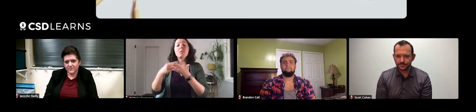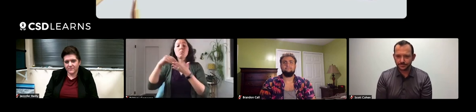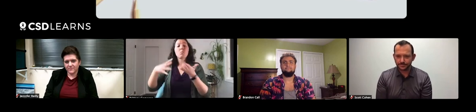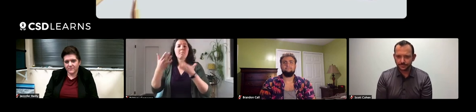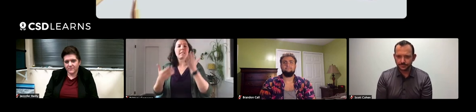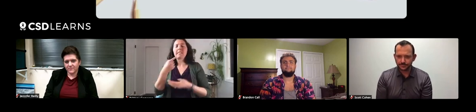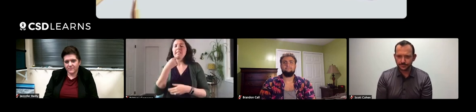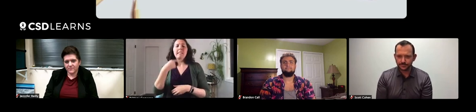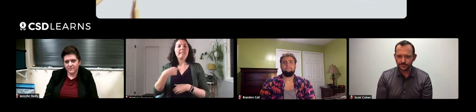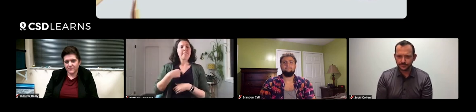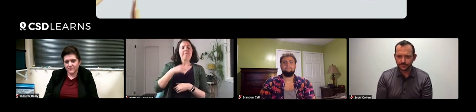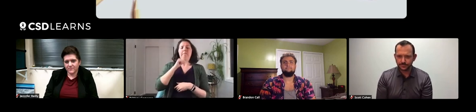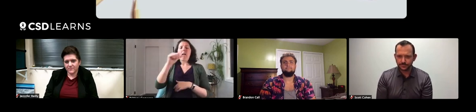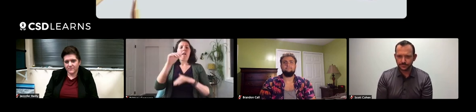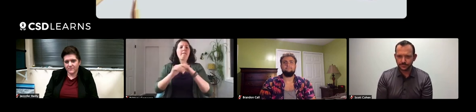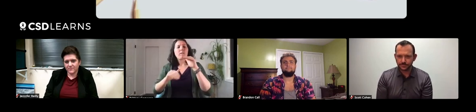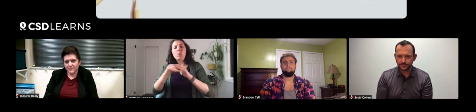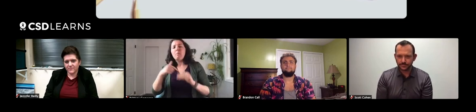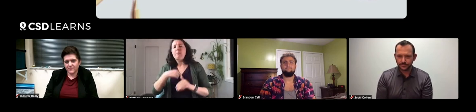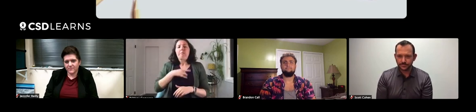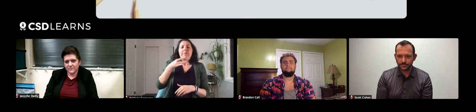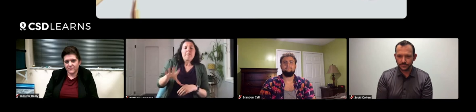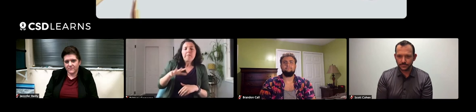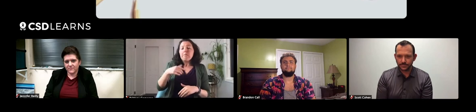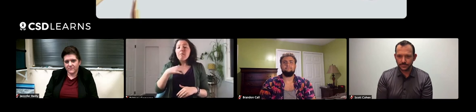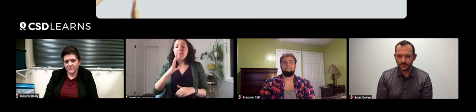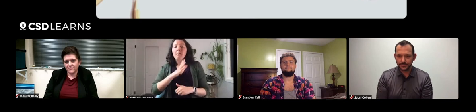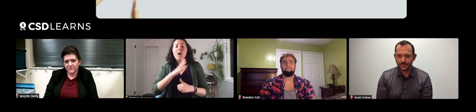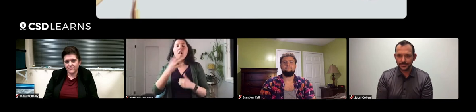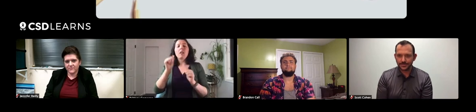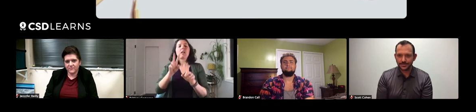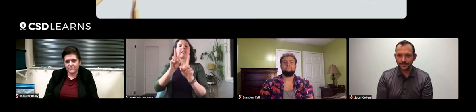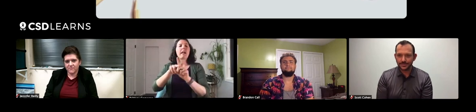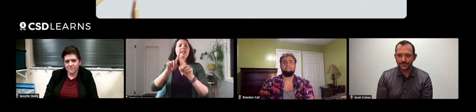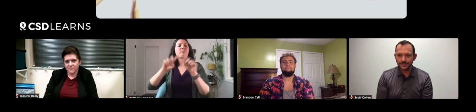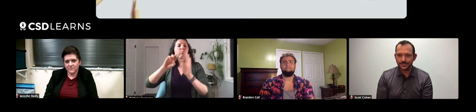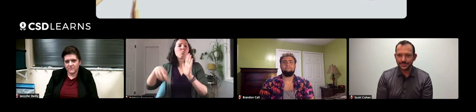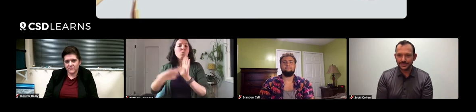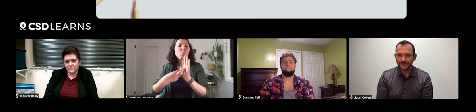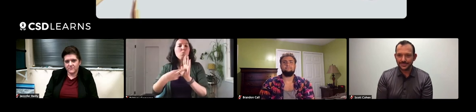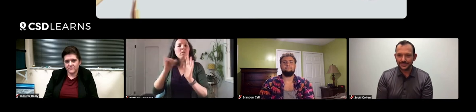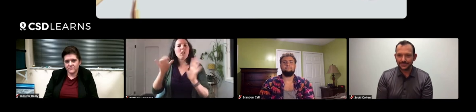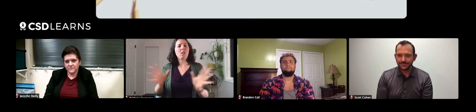you might have a student that's not comfortable with it, you can always assign that student with a different role